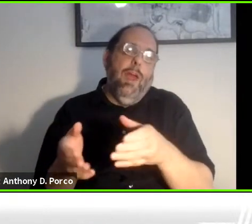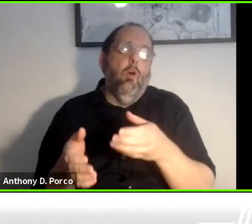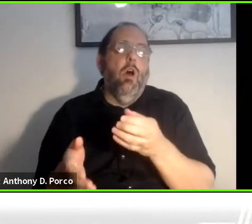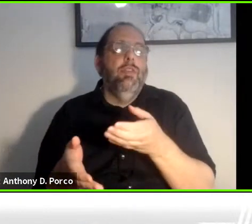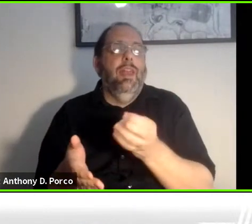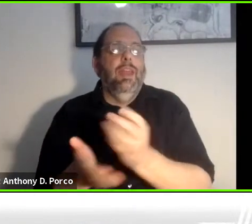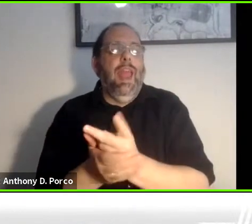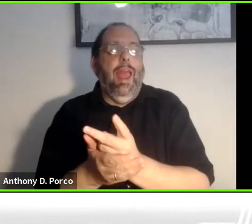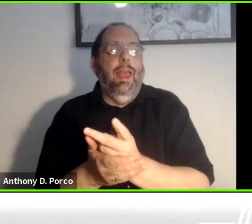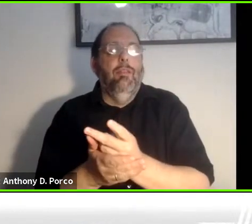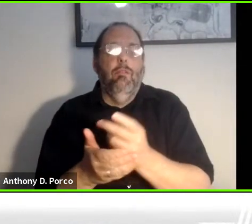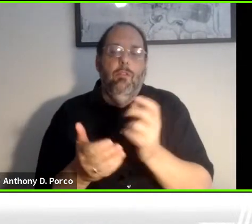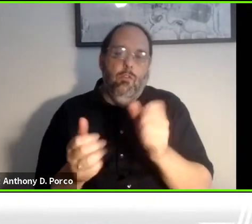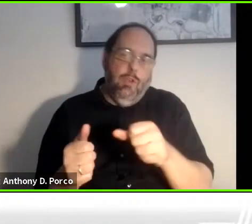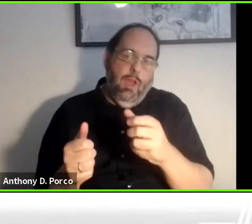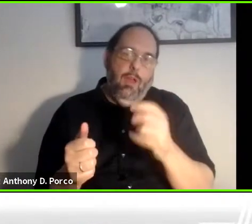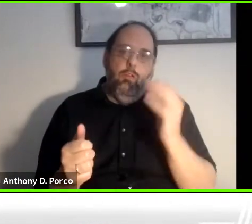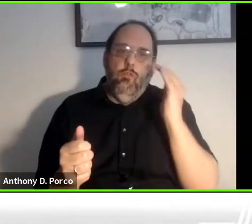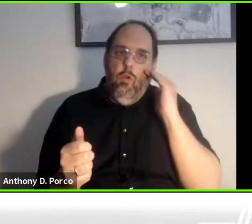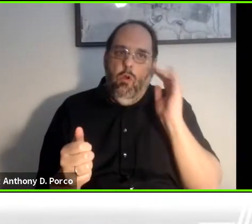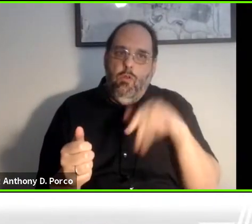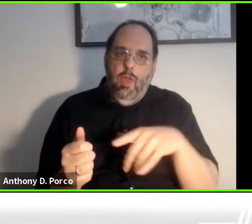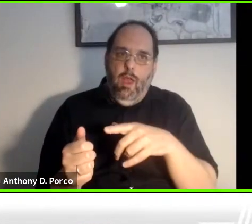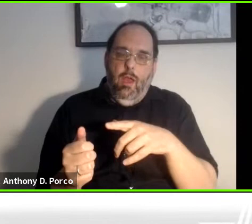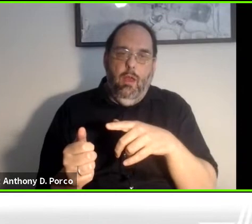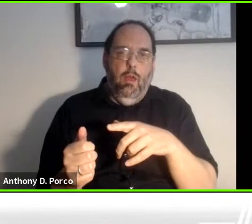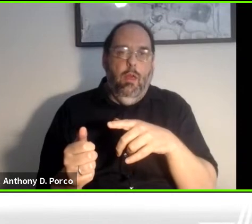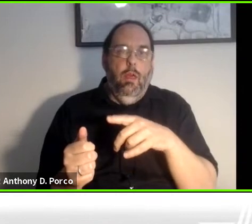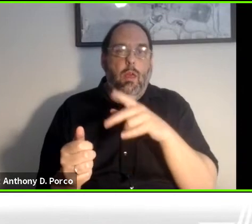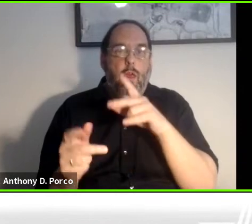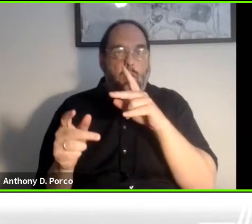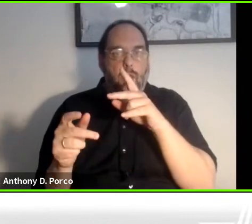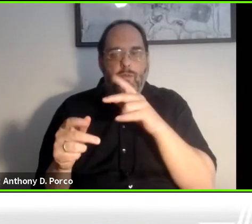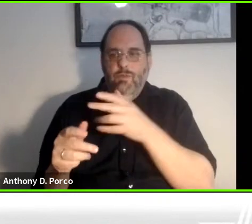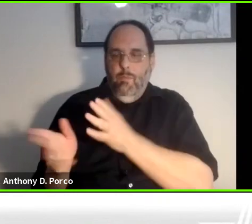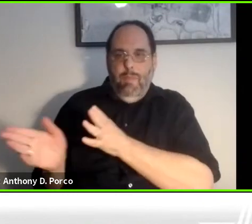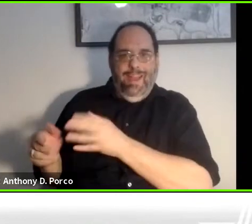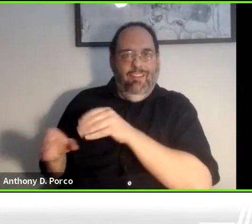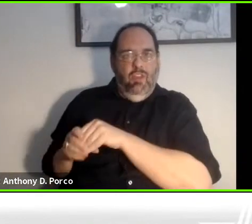so that you could sort of know that the person opening the trunk claiming to have a package is